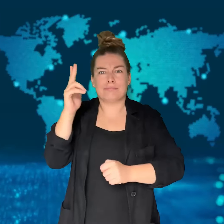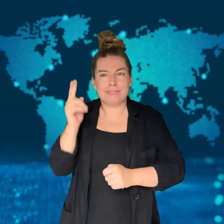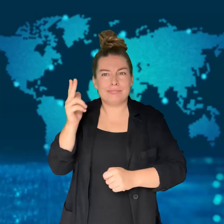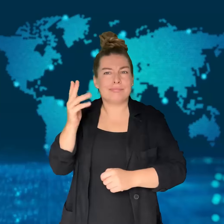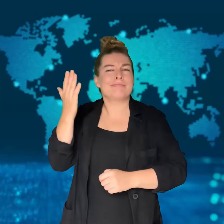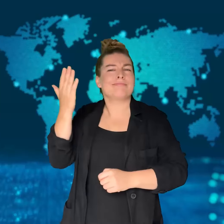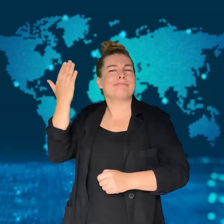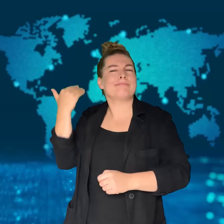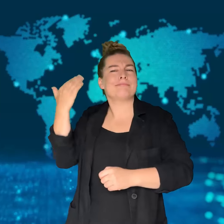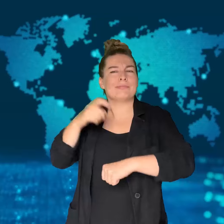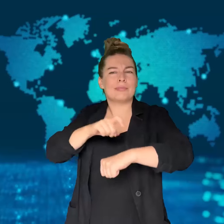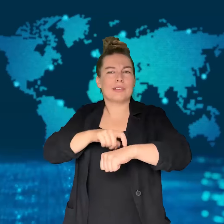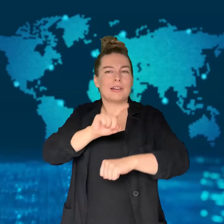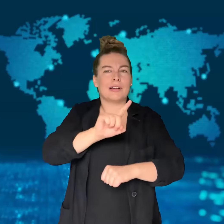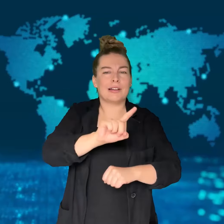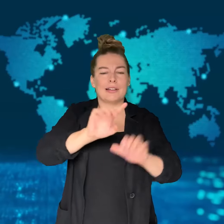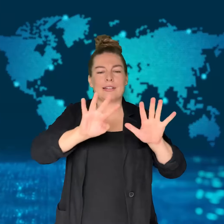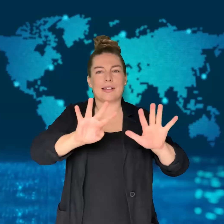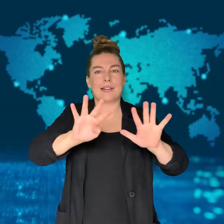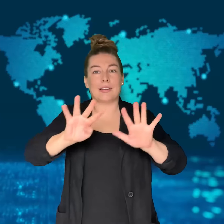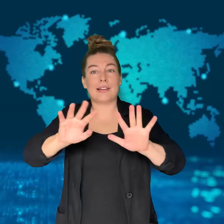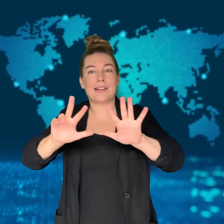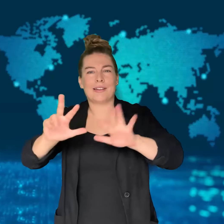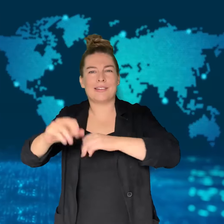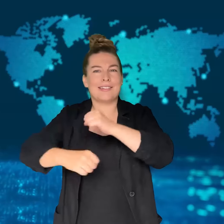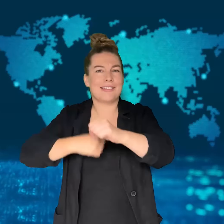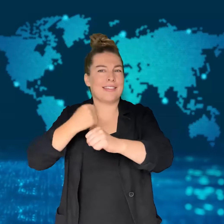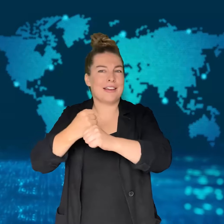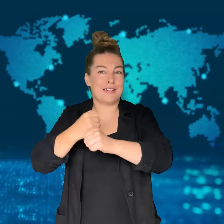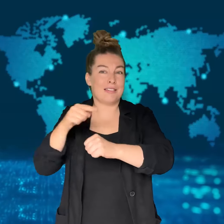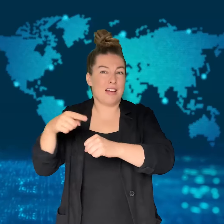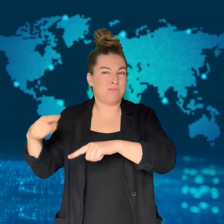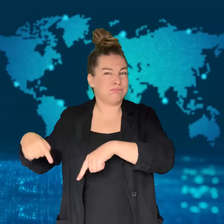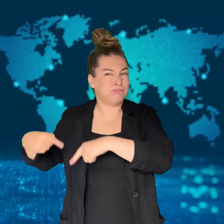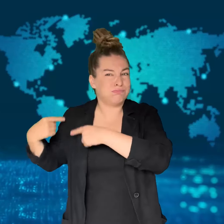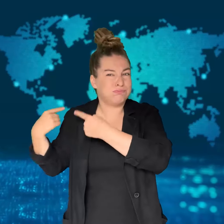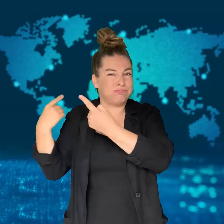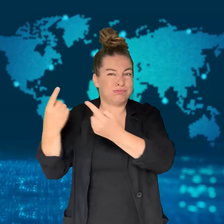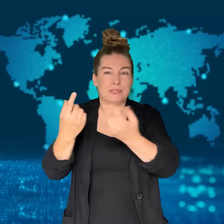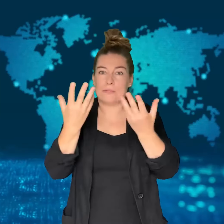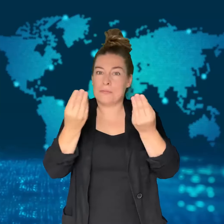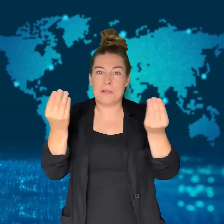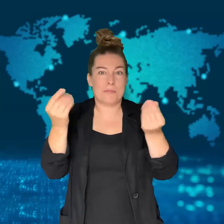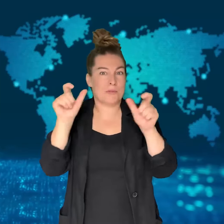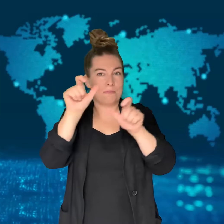The event has been running since 1998 and brings